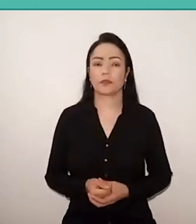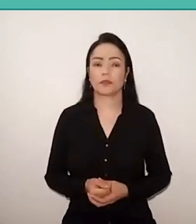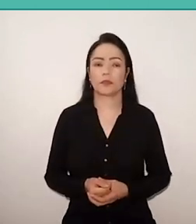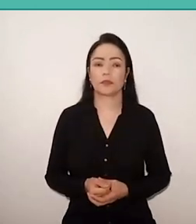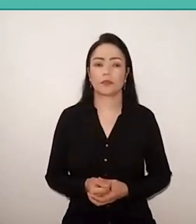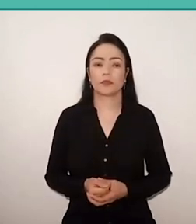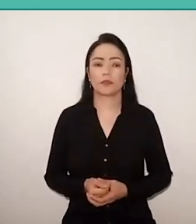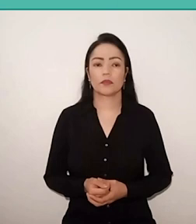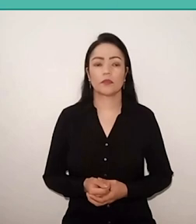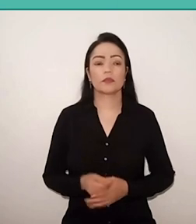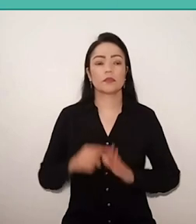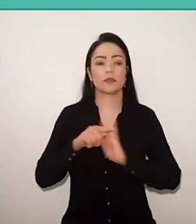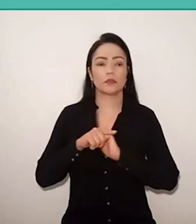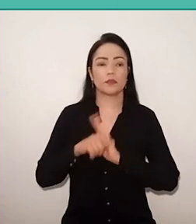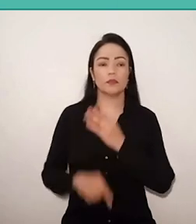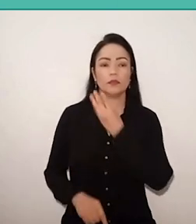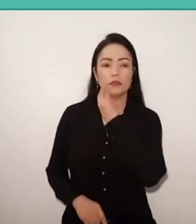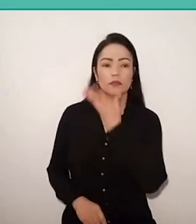This research demonstrated that Paulo Freire has already surpassed